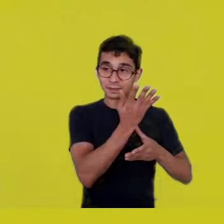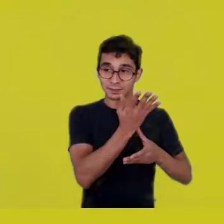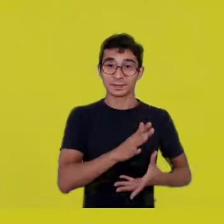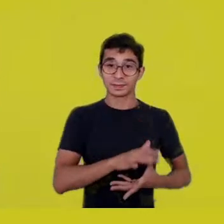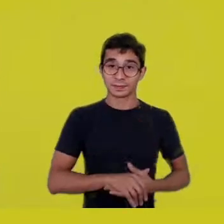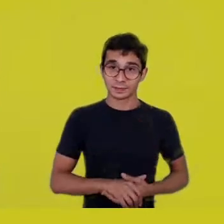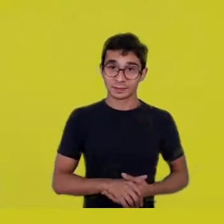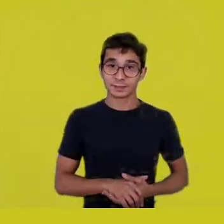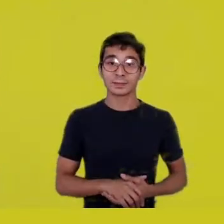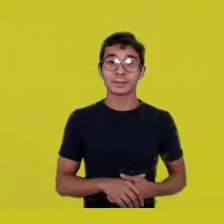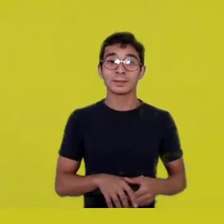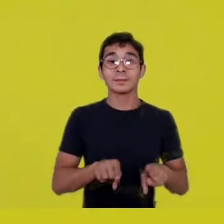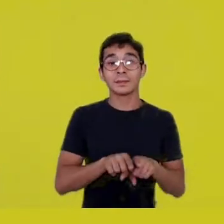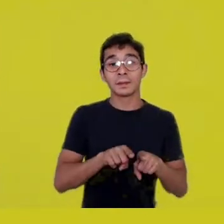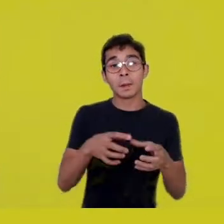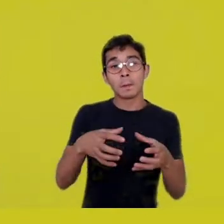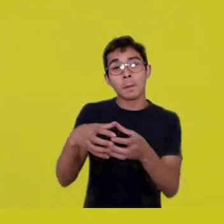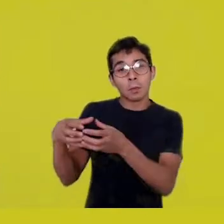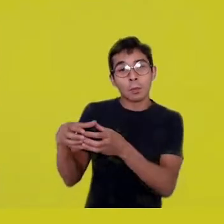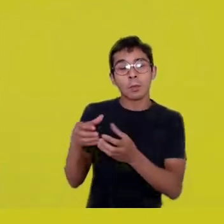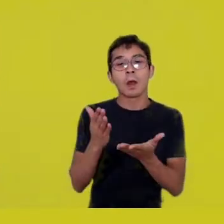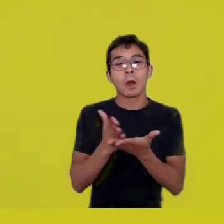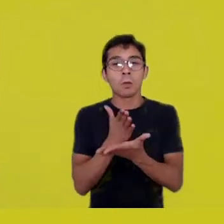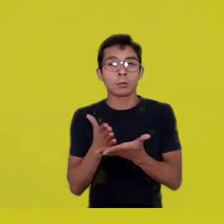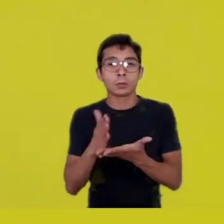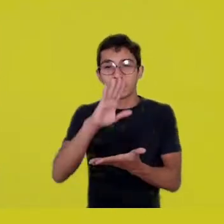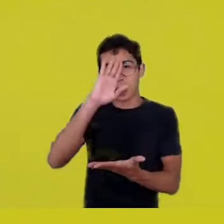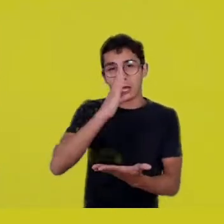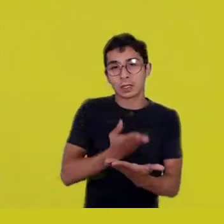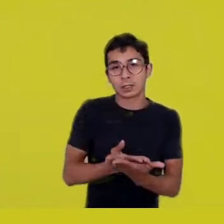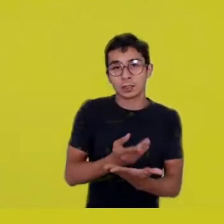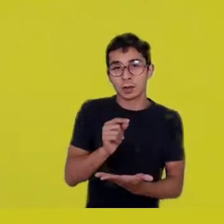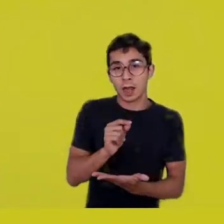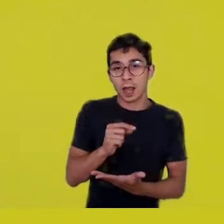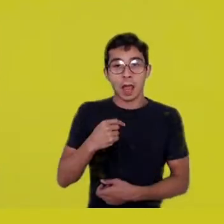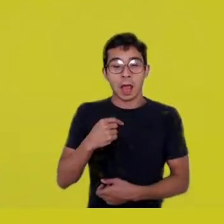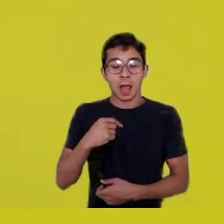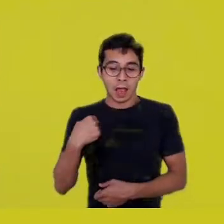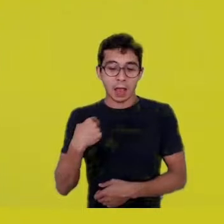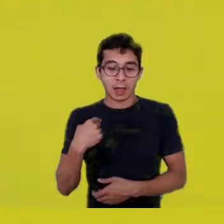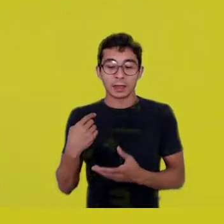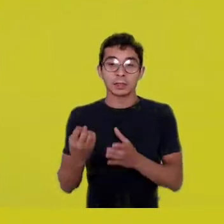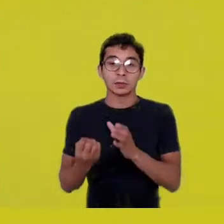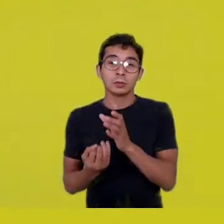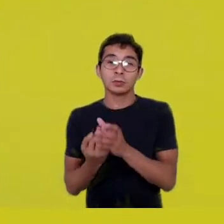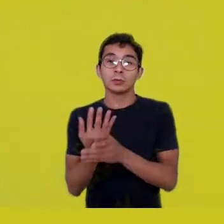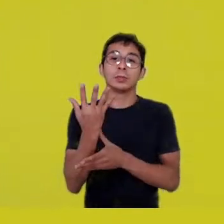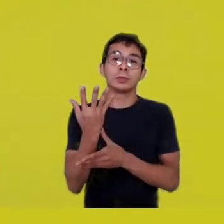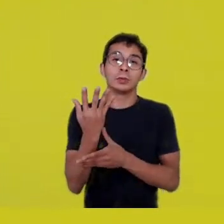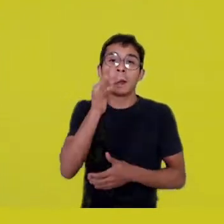Others are peoples made from other plants